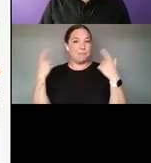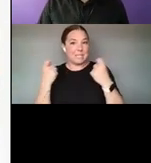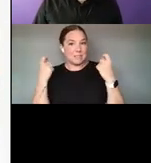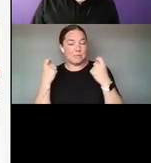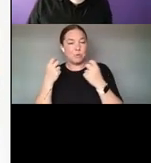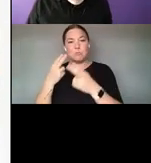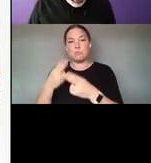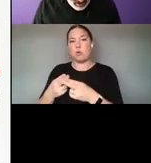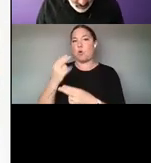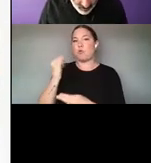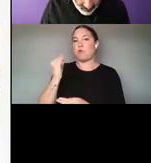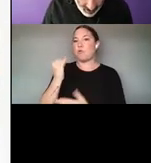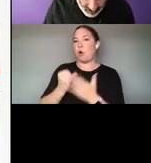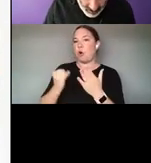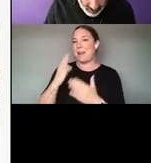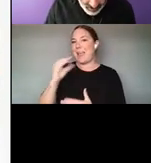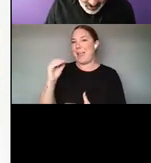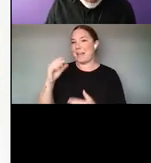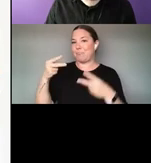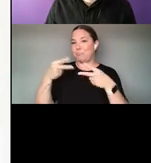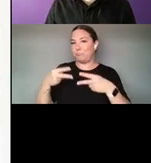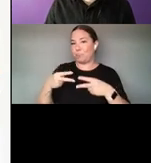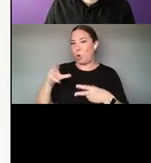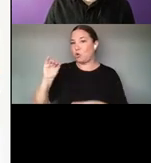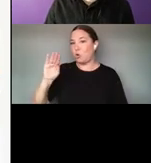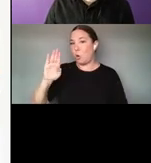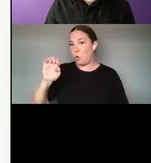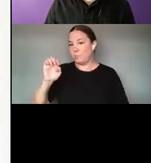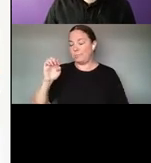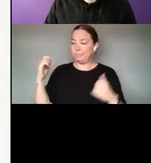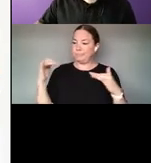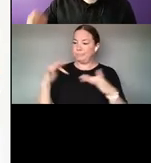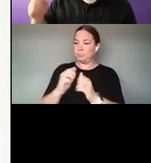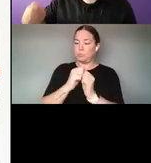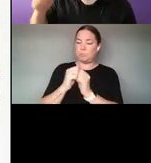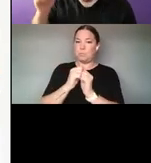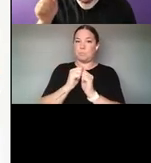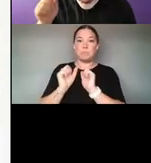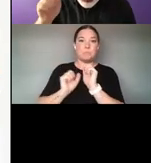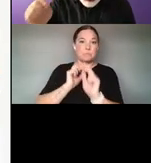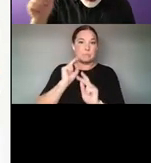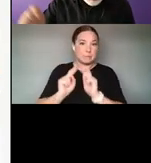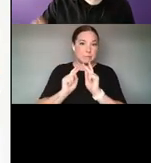WHICH IS A WAY OF GATHERING PEOPLE TOGETHER TO DEMOCRATIZE ACCESS TO SORT OF TOPICAL NEW MEDIA.